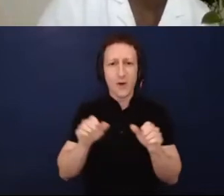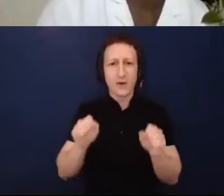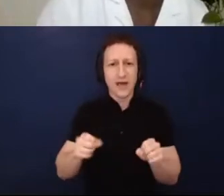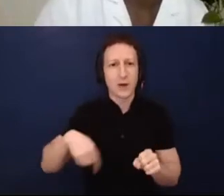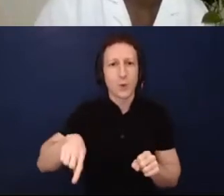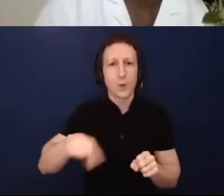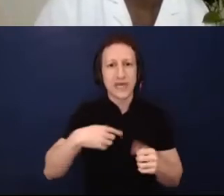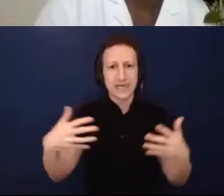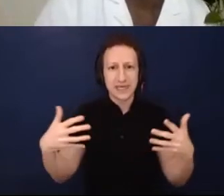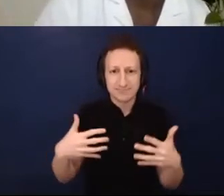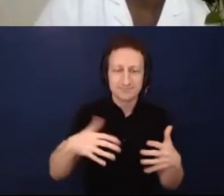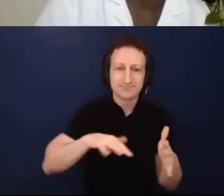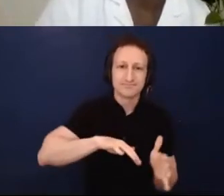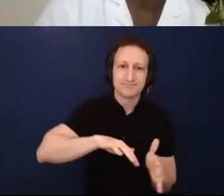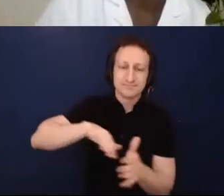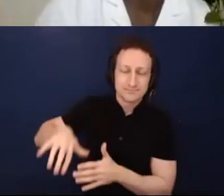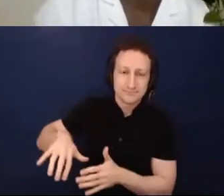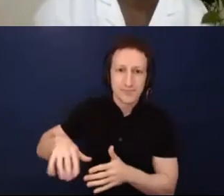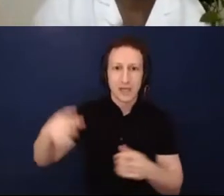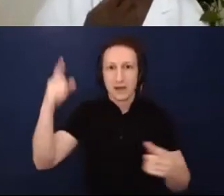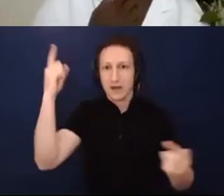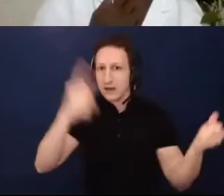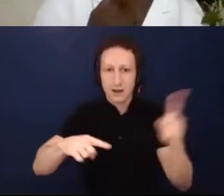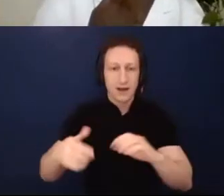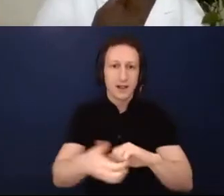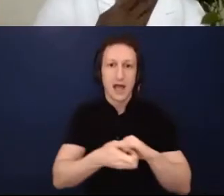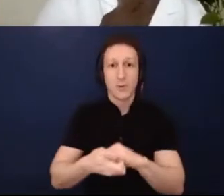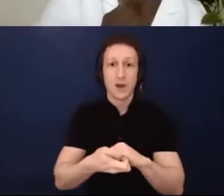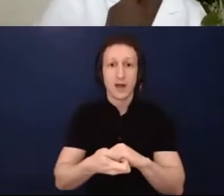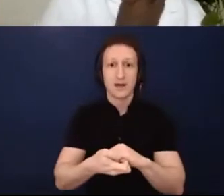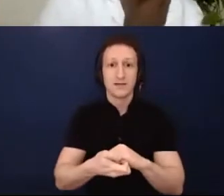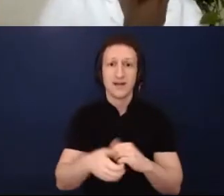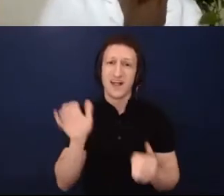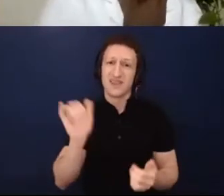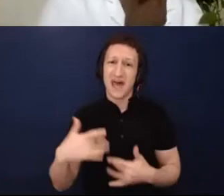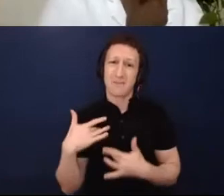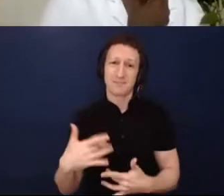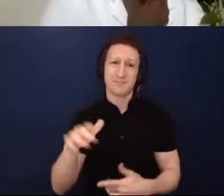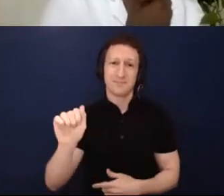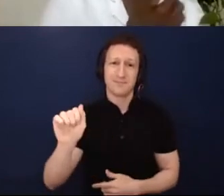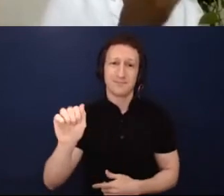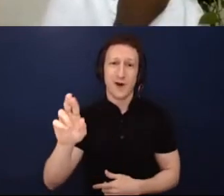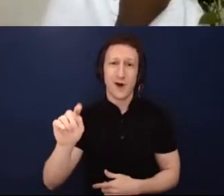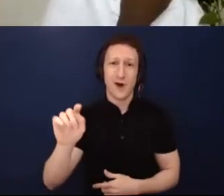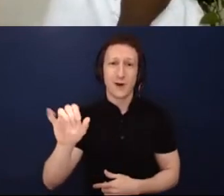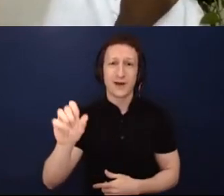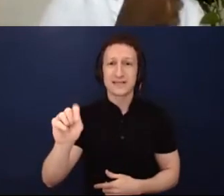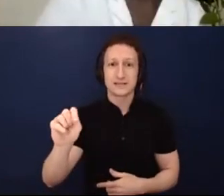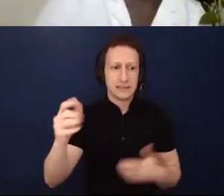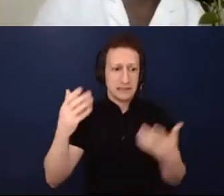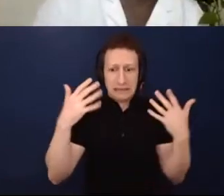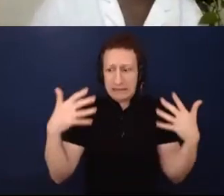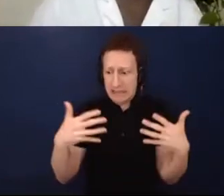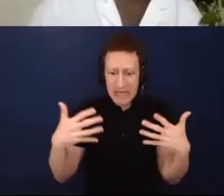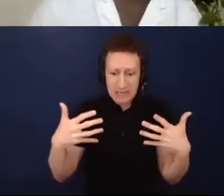together and say, "I don't know what the hell I'm doing." Let's let's talk about it, let's figure it out and let's start to rebuild.